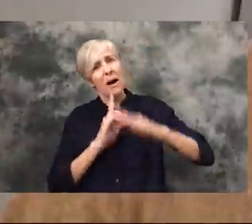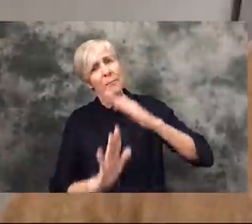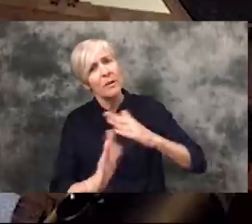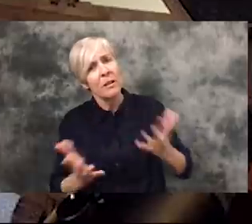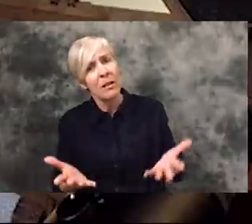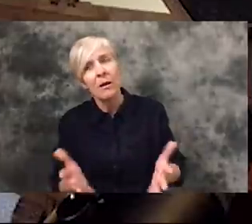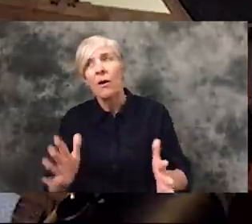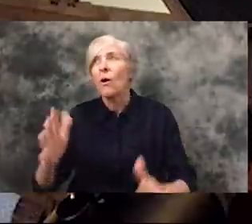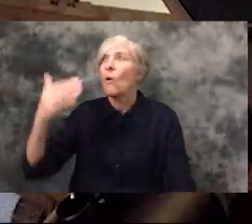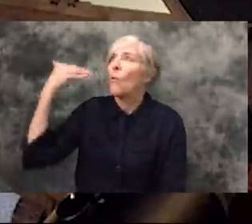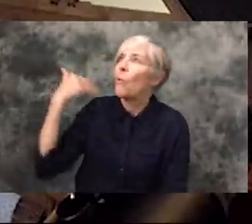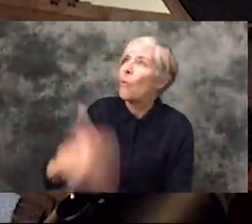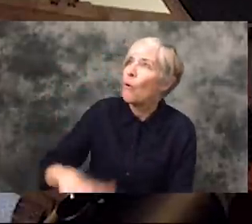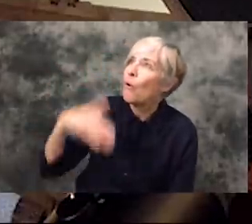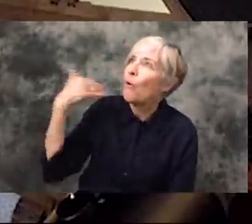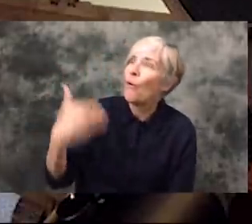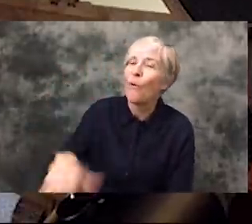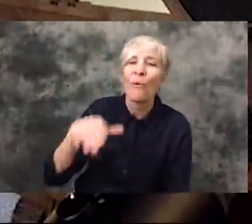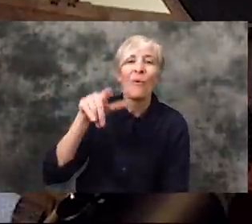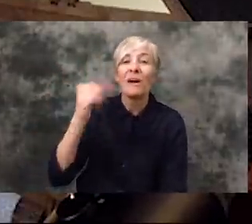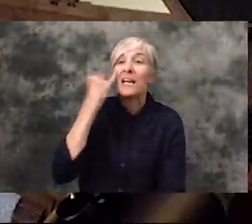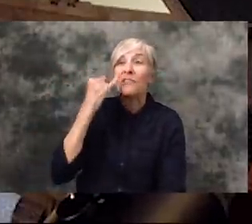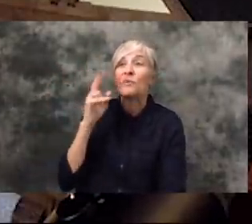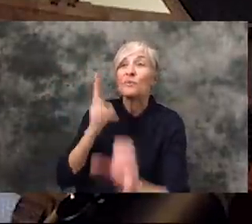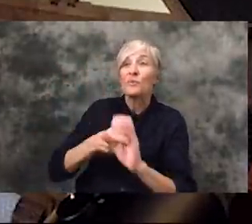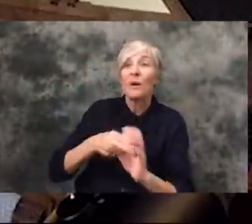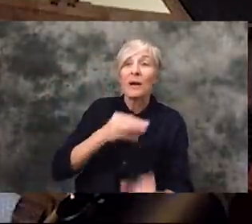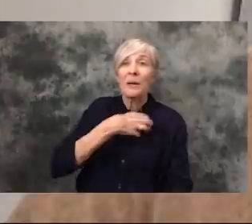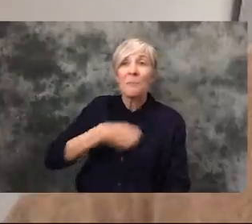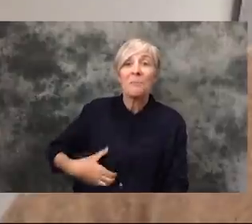That is MASSIVELY well said like that could've won you Miss America again